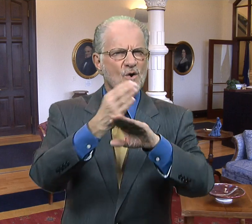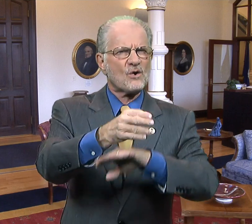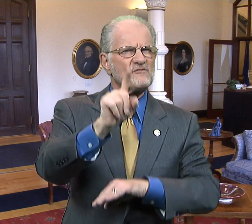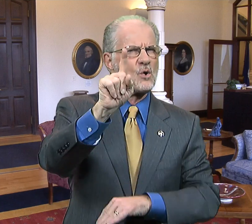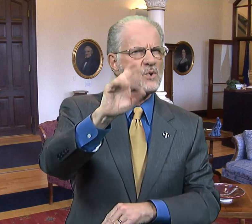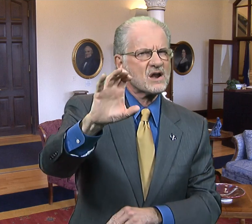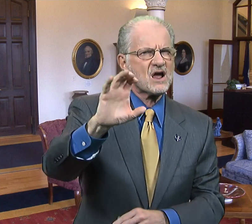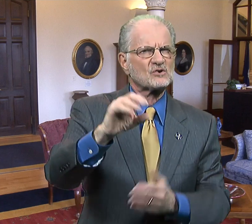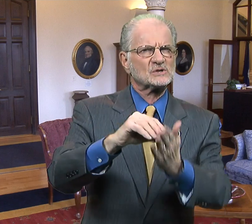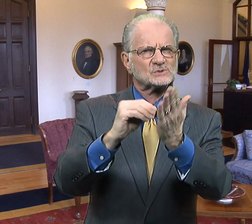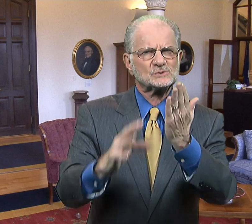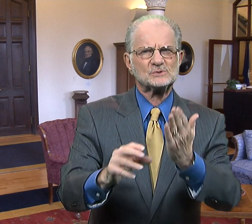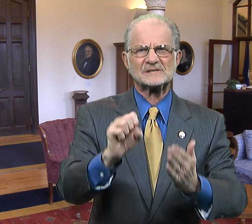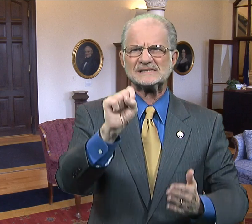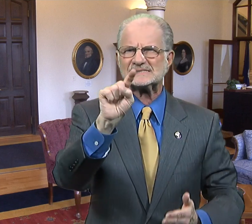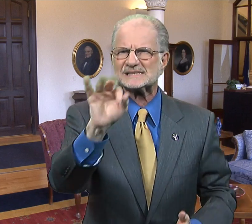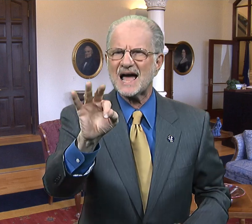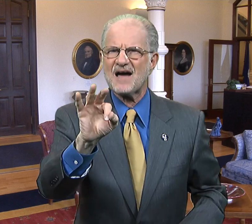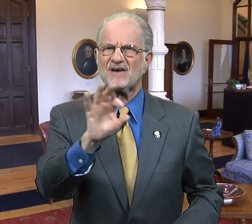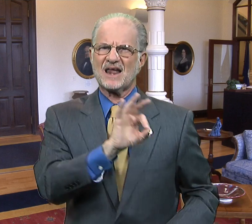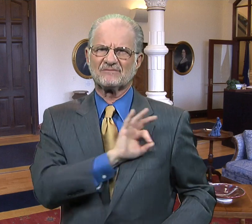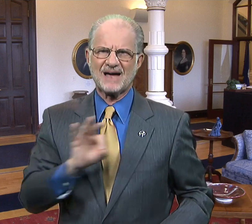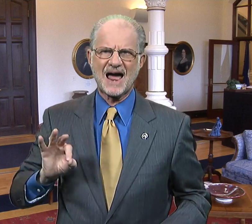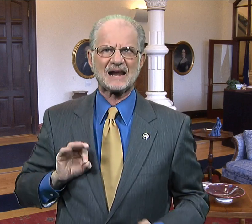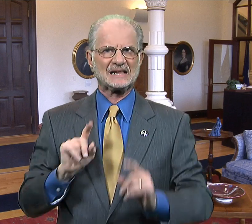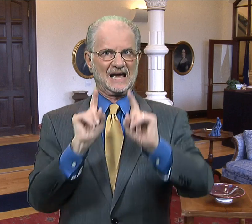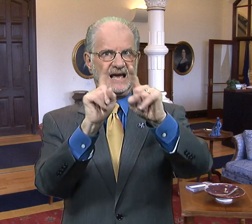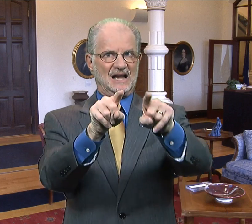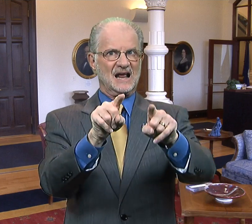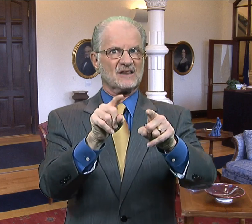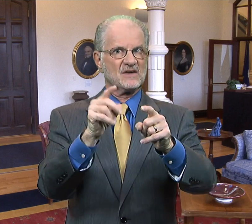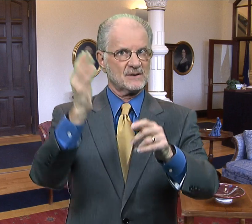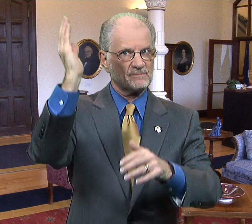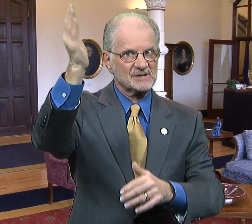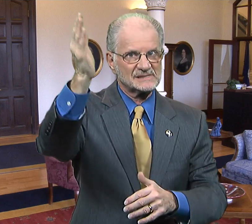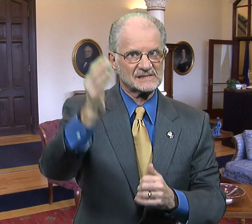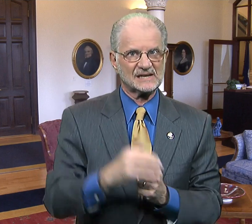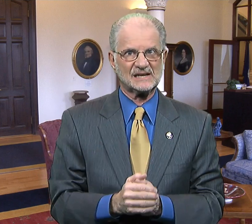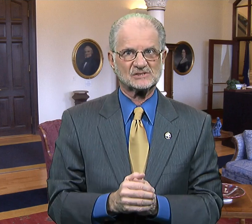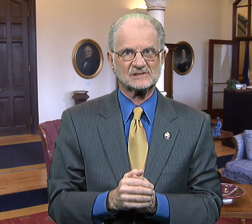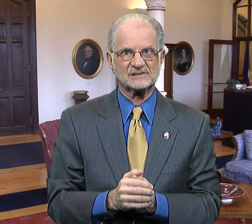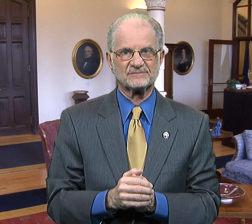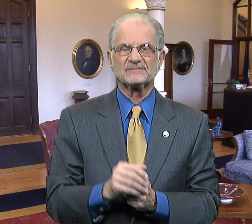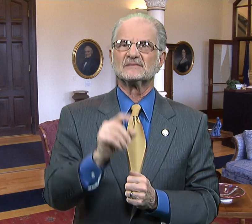100 students, staff, and faculty attended the presentation.